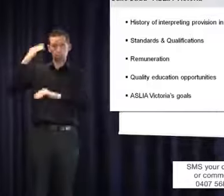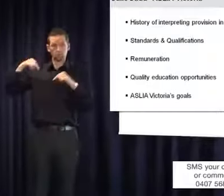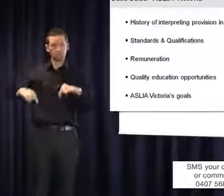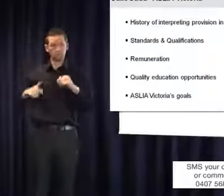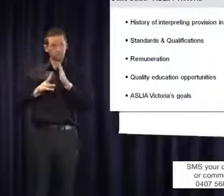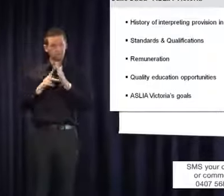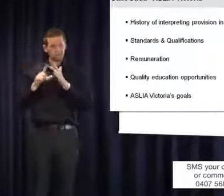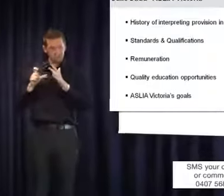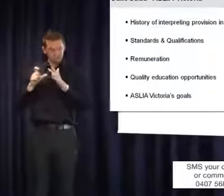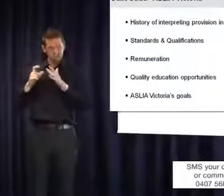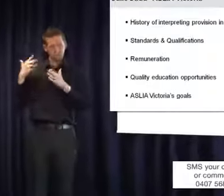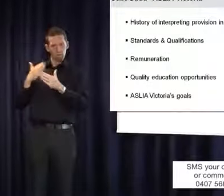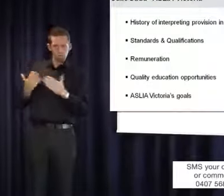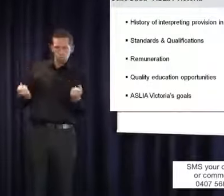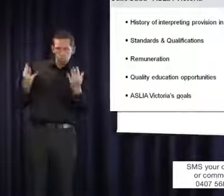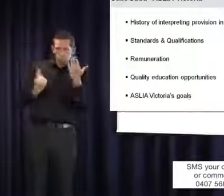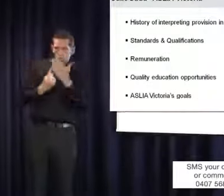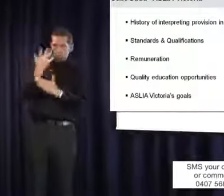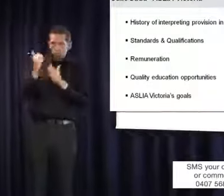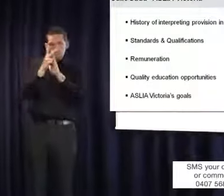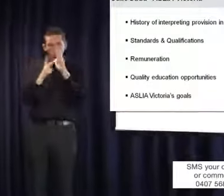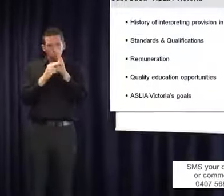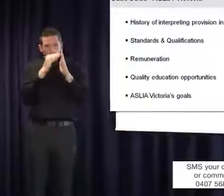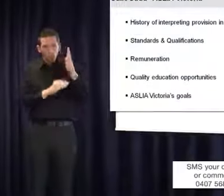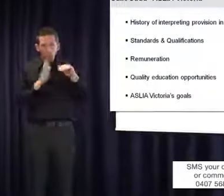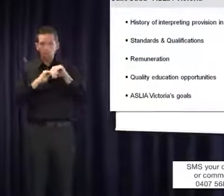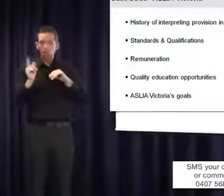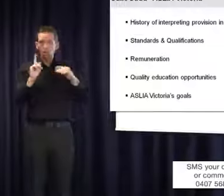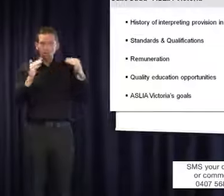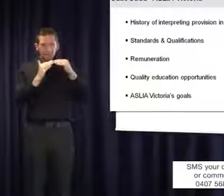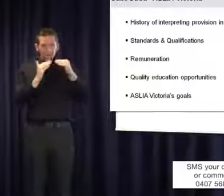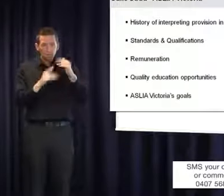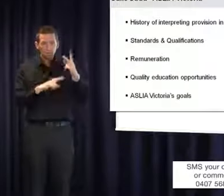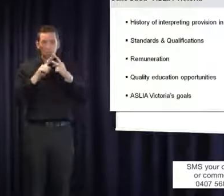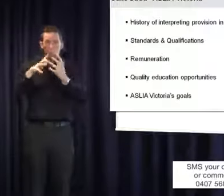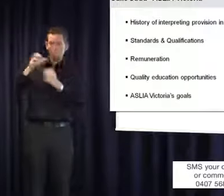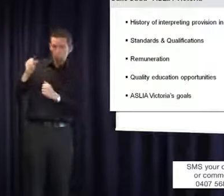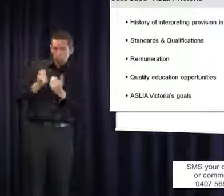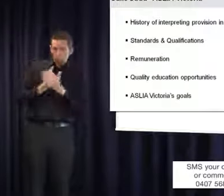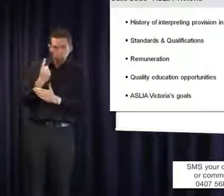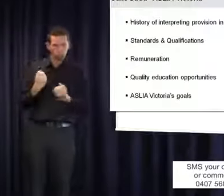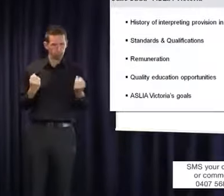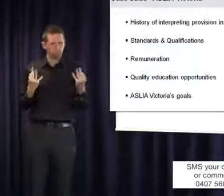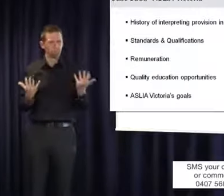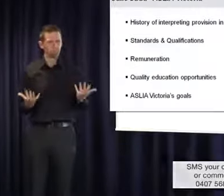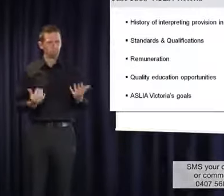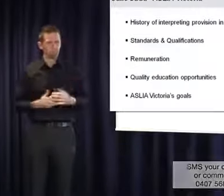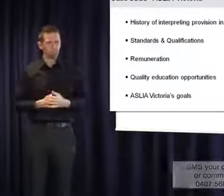have not seen policies relating to standards and qualifications. We haven't seen these